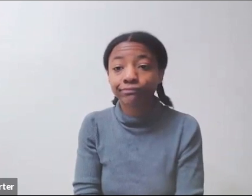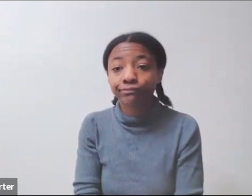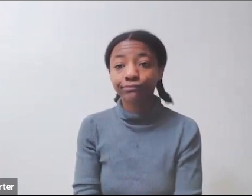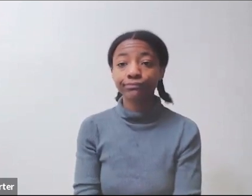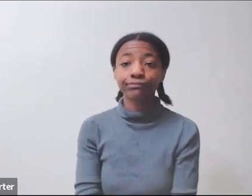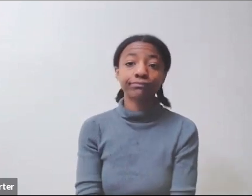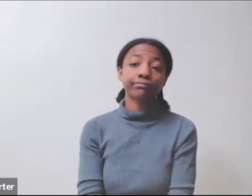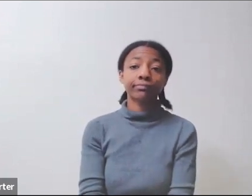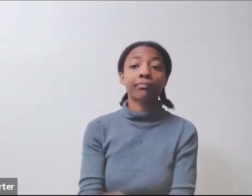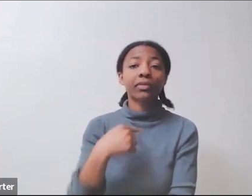are fairly similar.